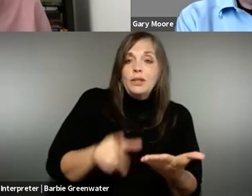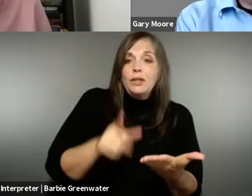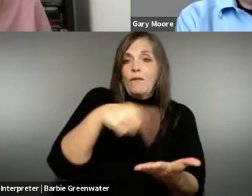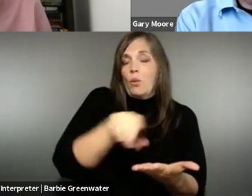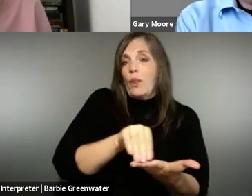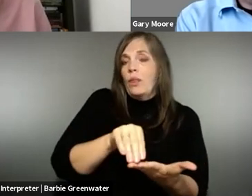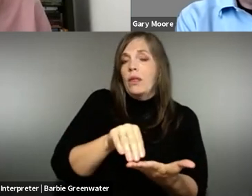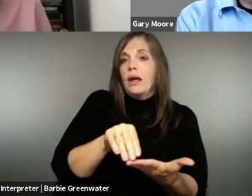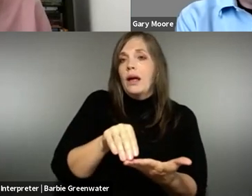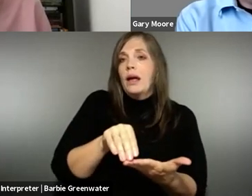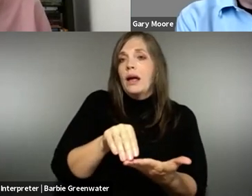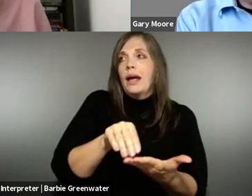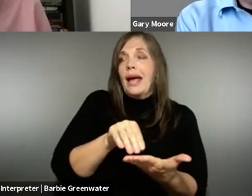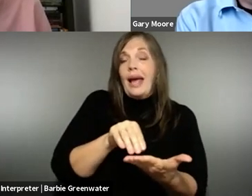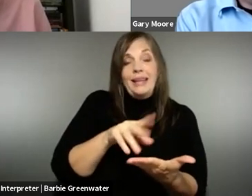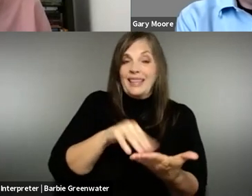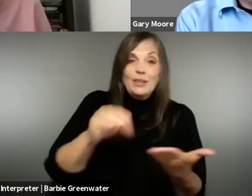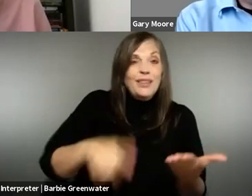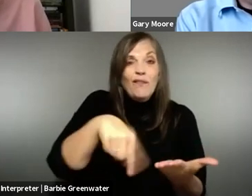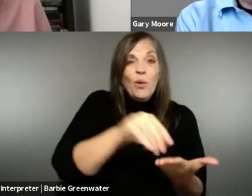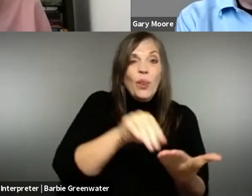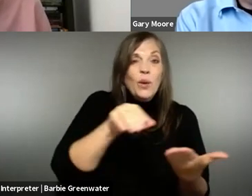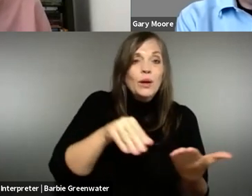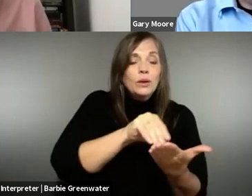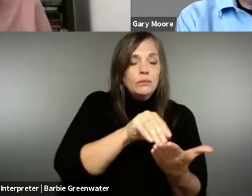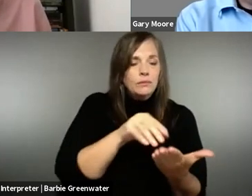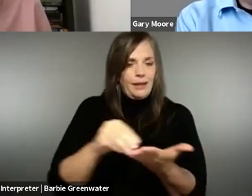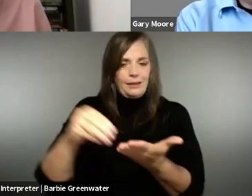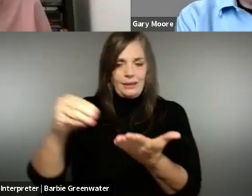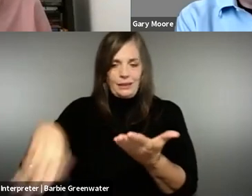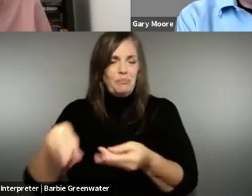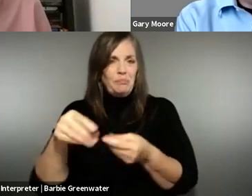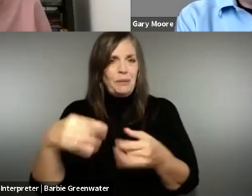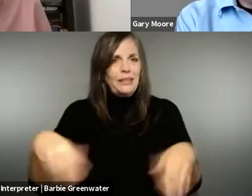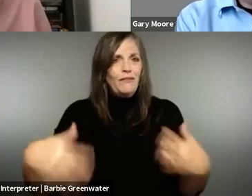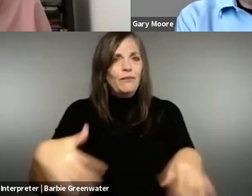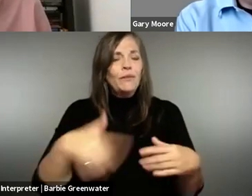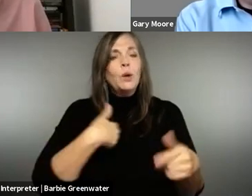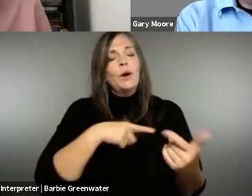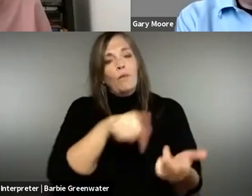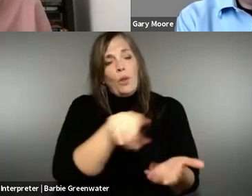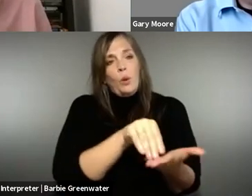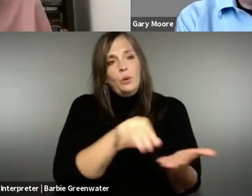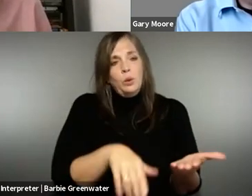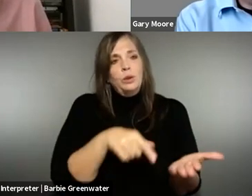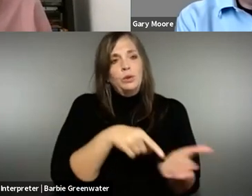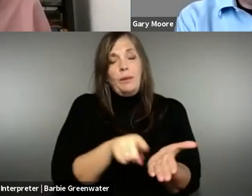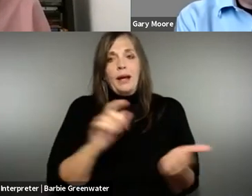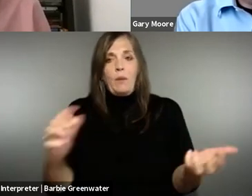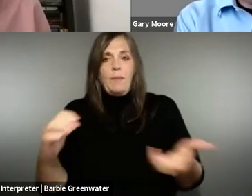university. But it's expensive for students to pay for a certification. Could we kind of build partnerships between industry and